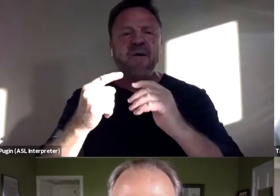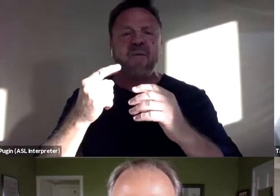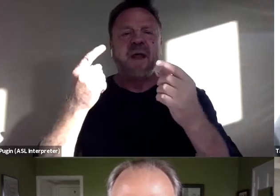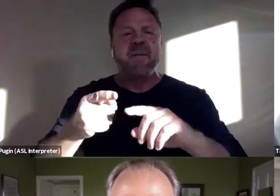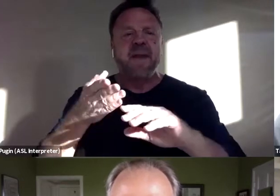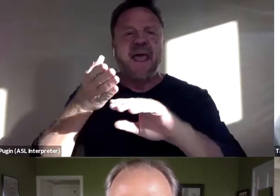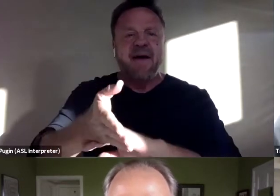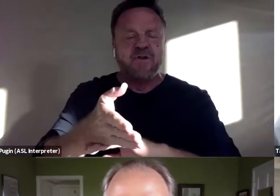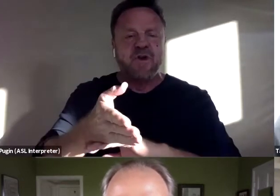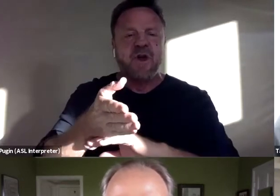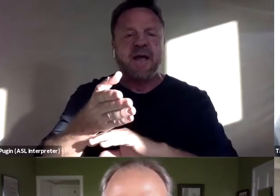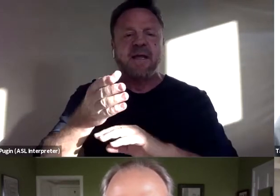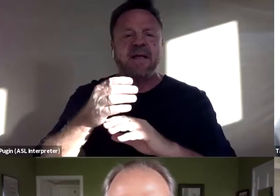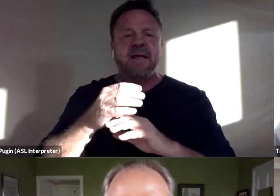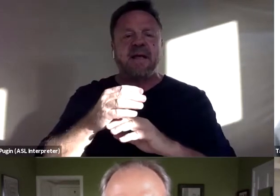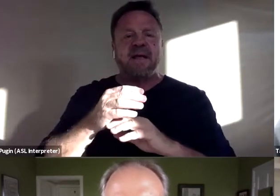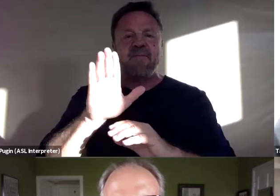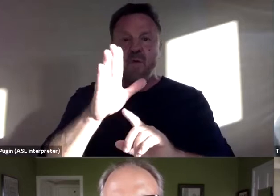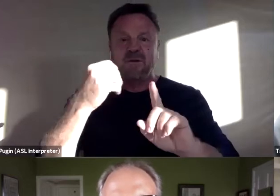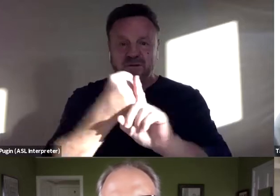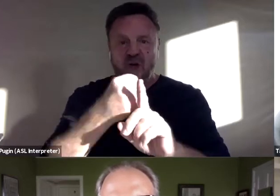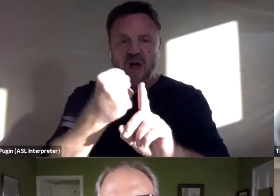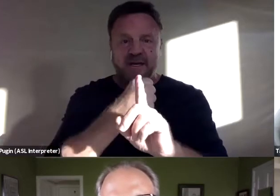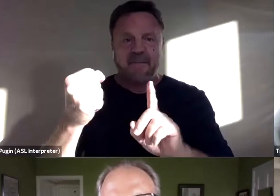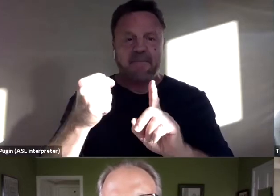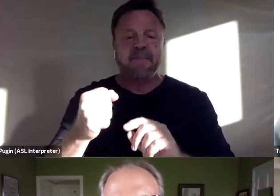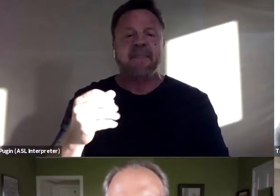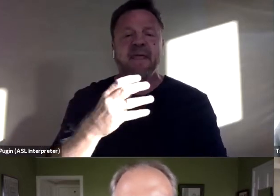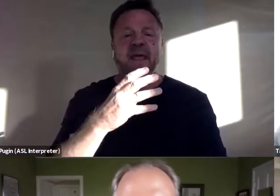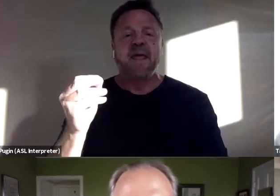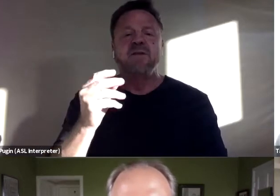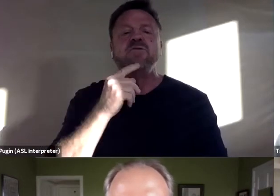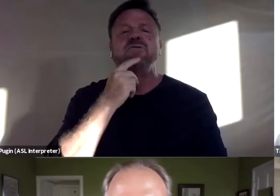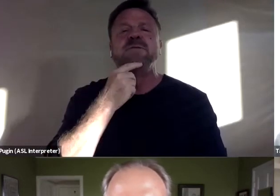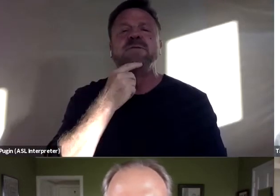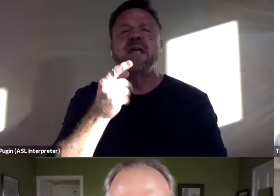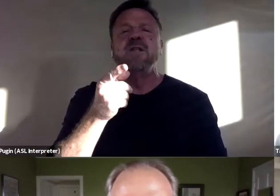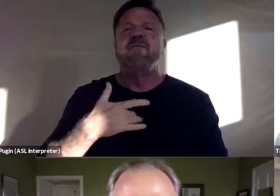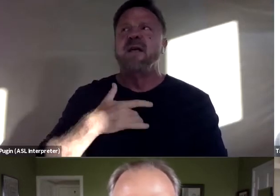of your assault. And you said you felt like nothing.